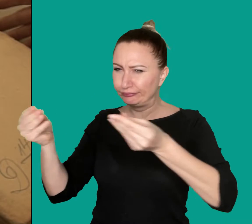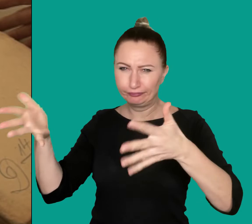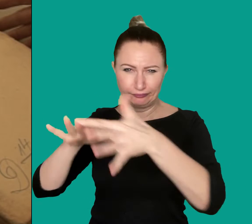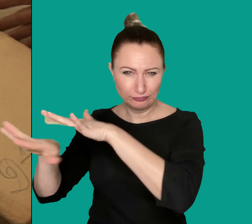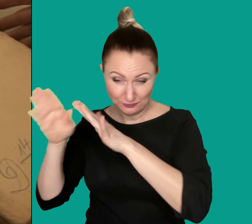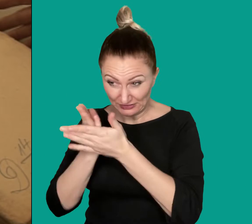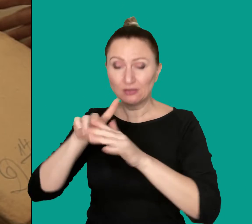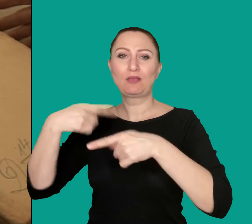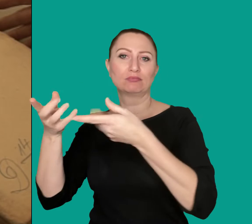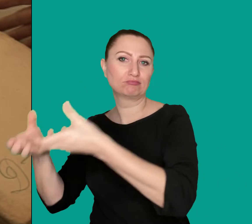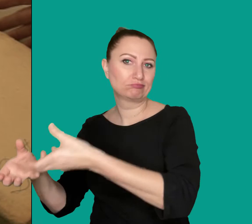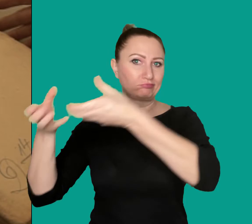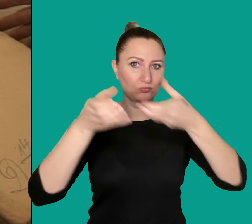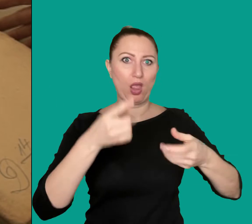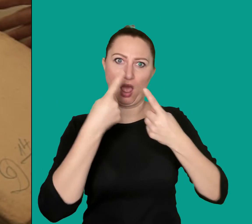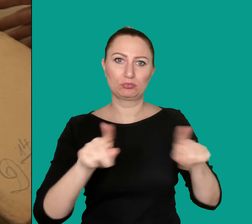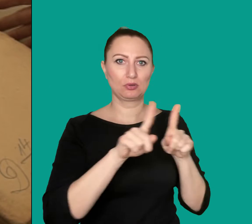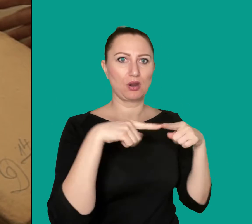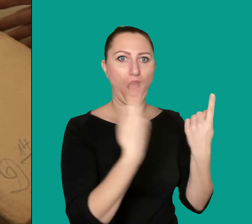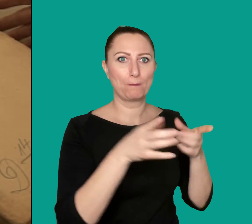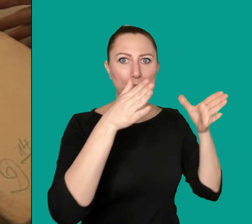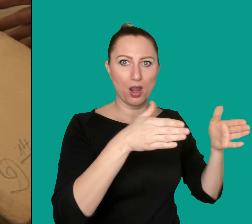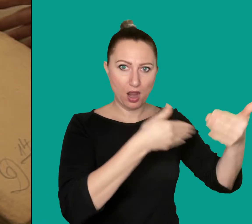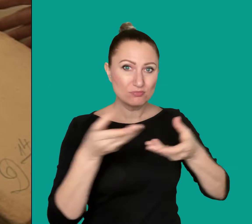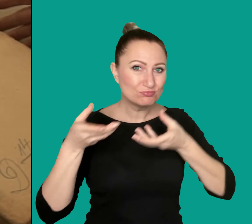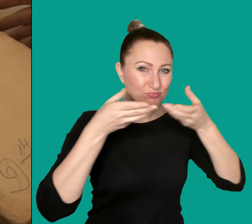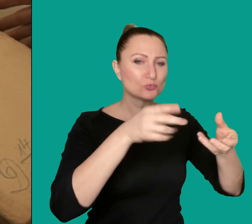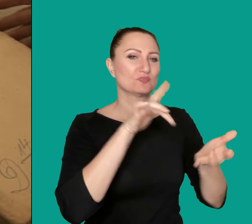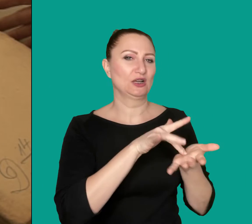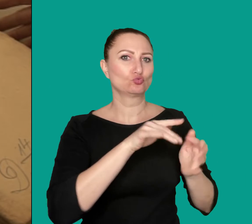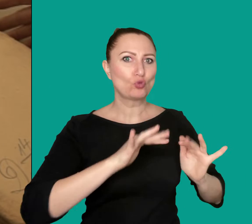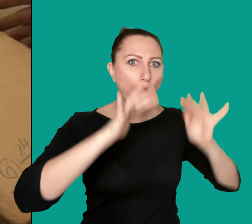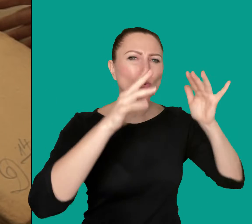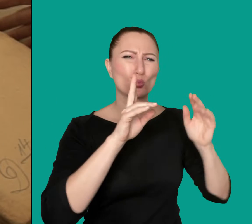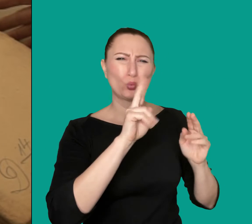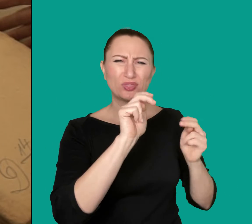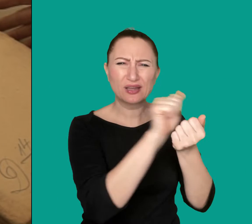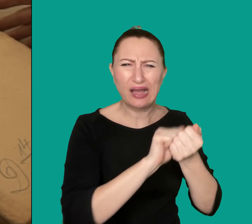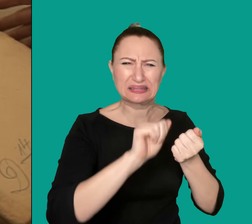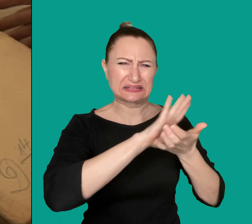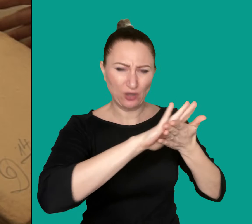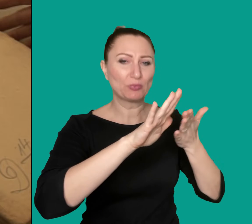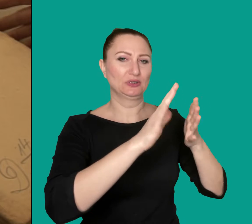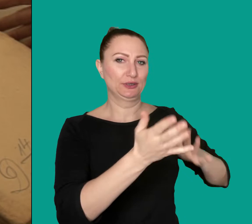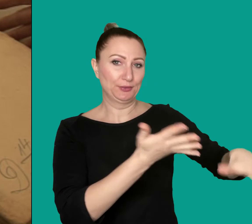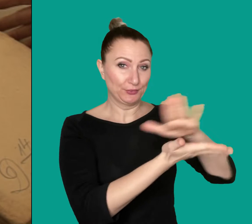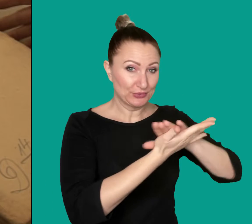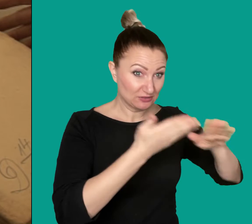Then it goes into another chamber to get rid of dust and impurities.